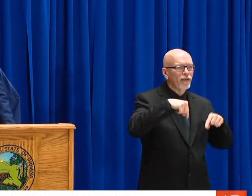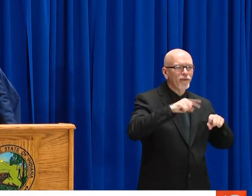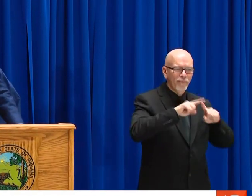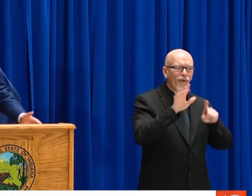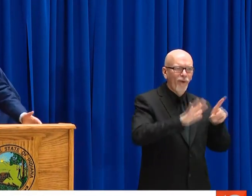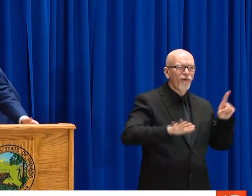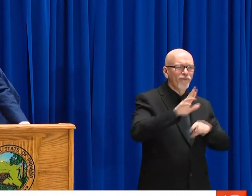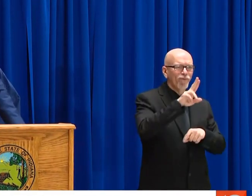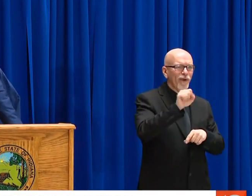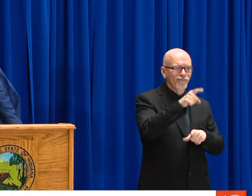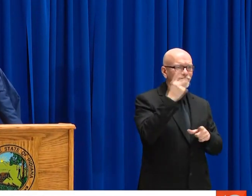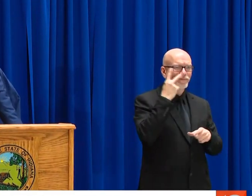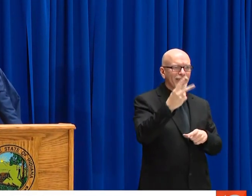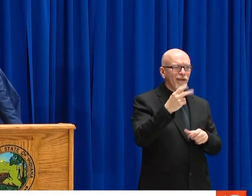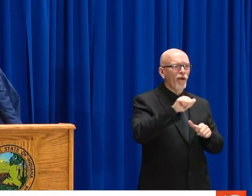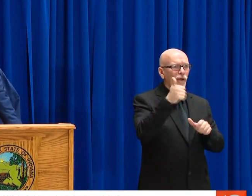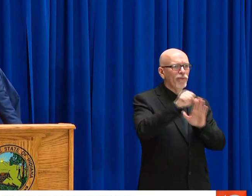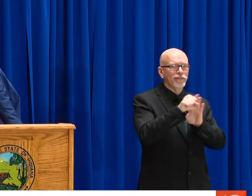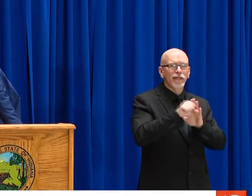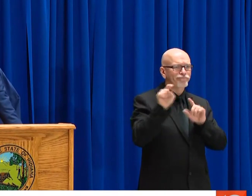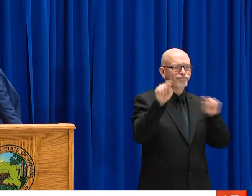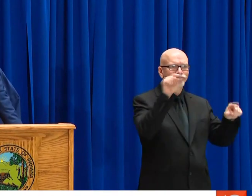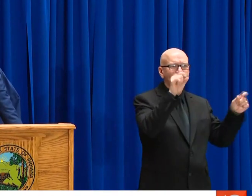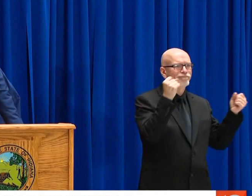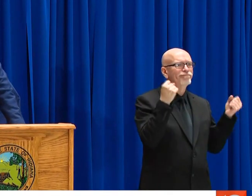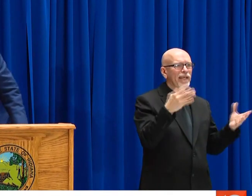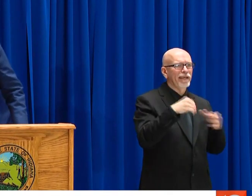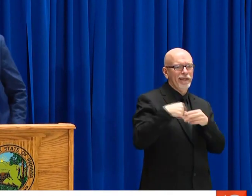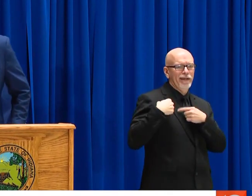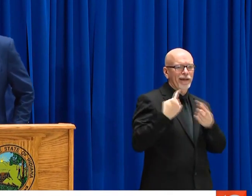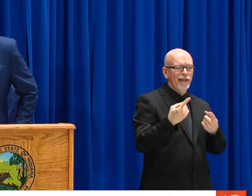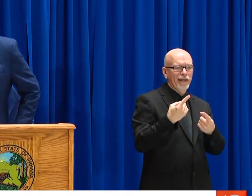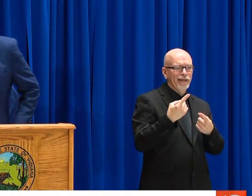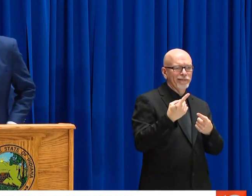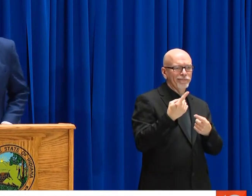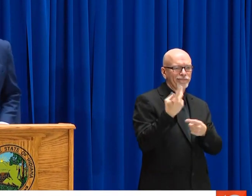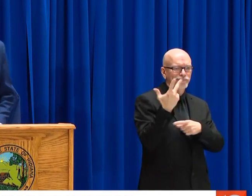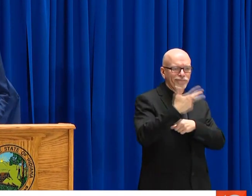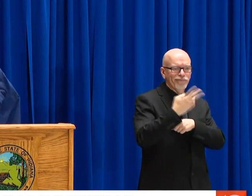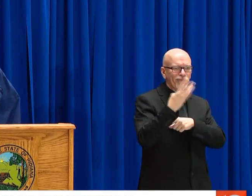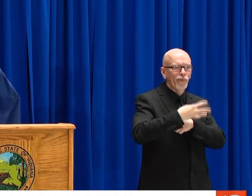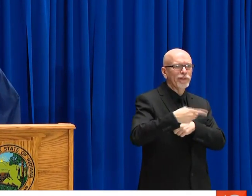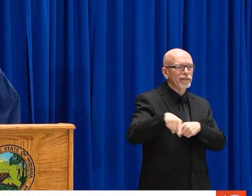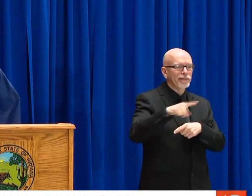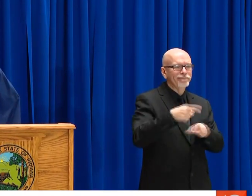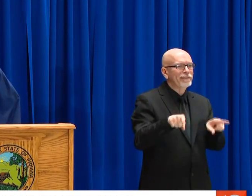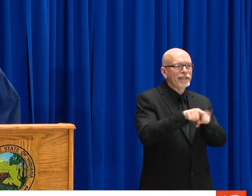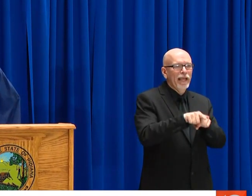AND THAT CALLS US ALL TO THE SAME PLACE. IT -- NOT JUST IN THE STATE OF INDIANA, BUT ACROSS THE COUNTRY.